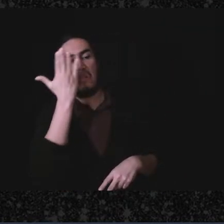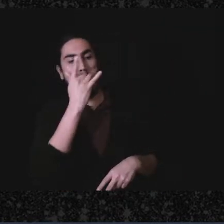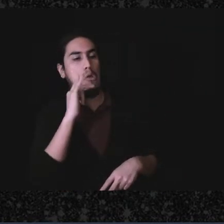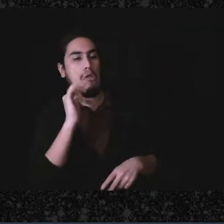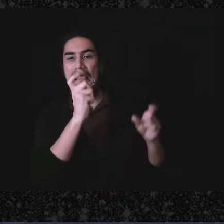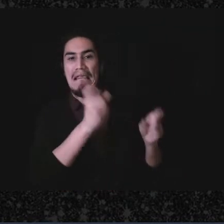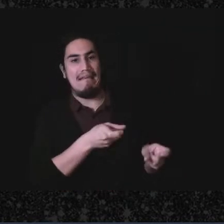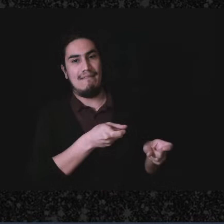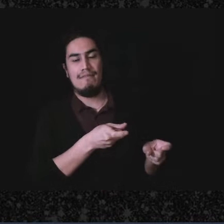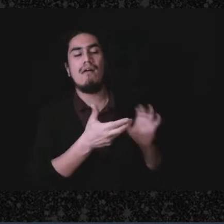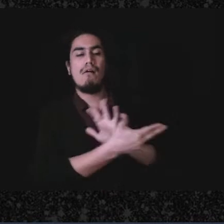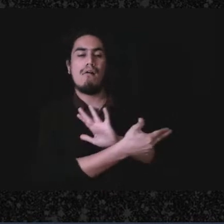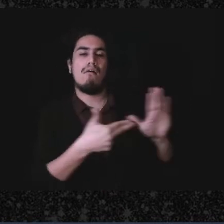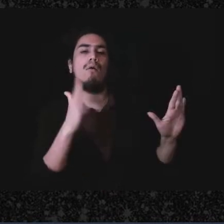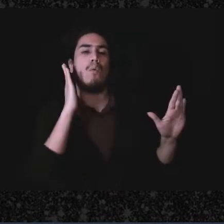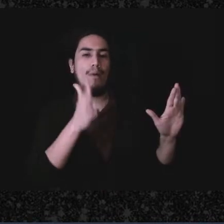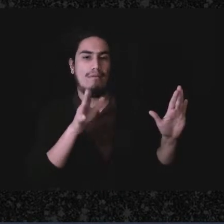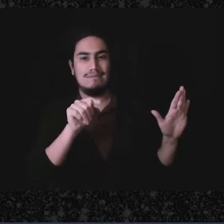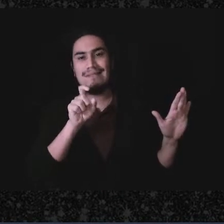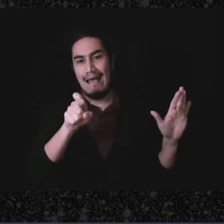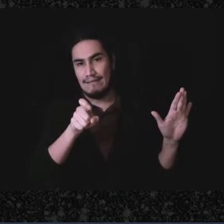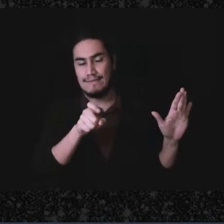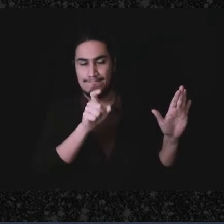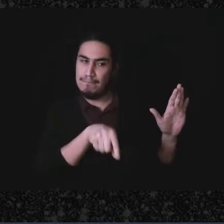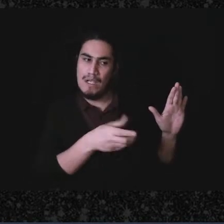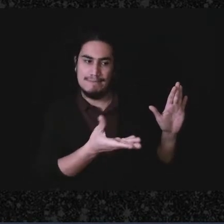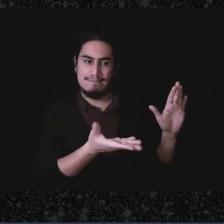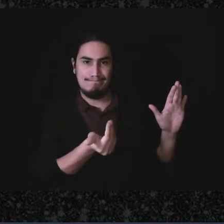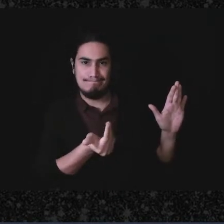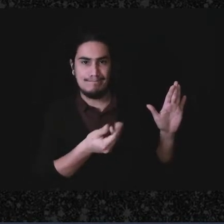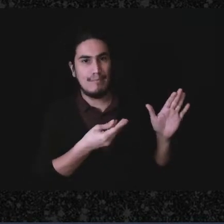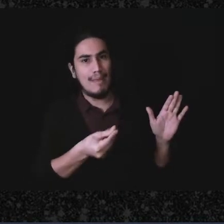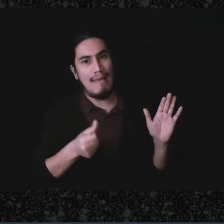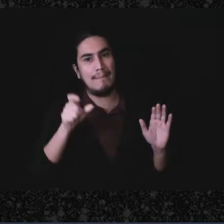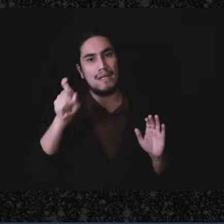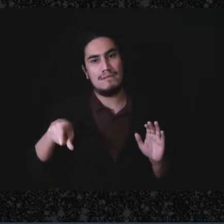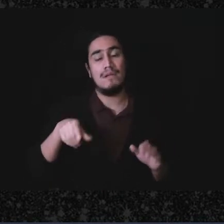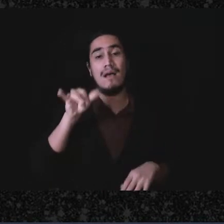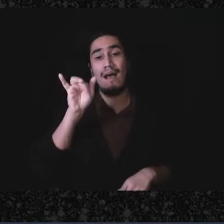may characterize it as taxable income. I don't think the IRS is ever going to give strict